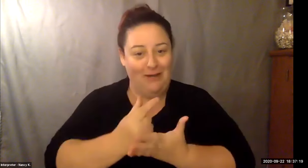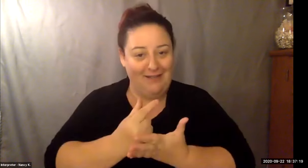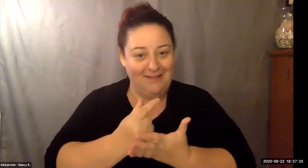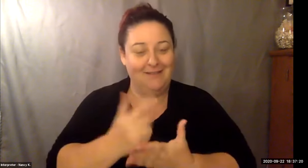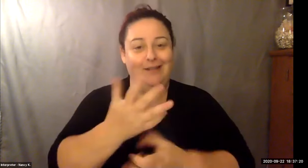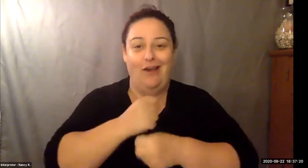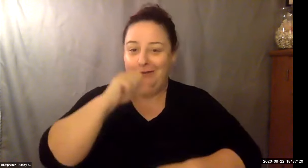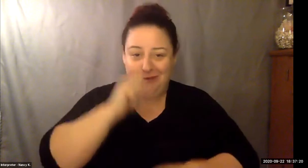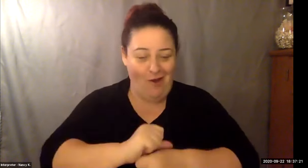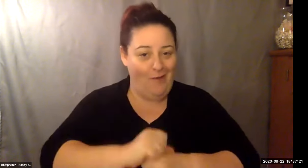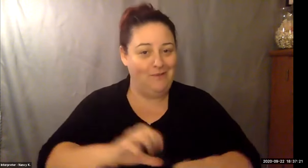Keith Wolling: Everybody's still raises their hands.